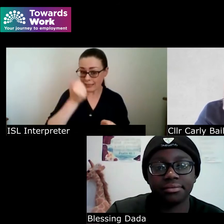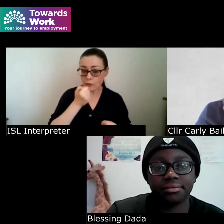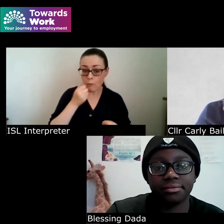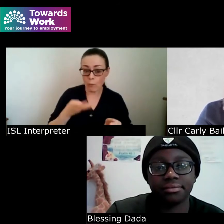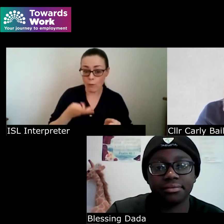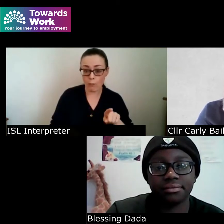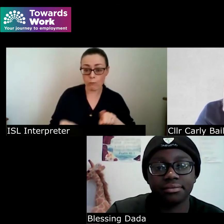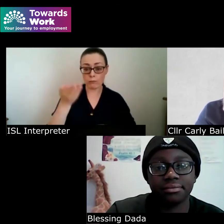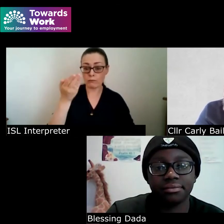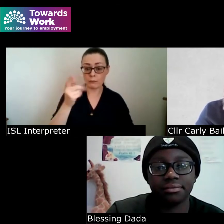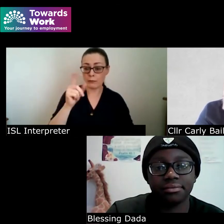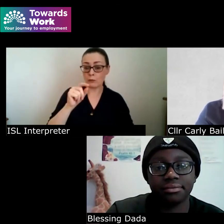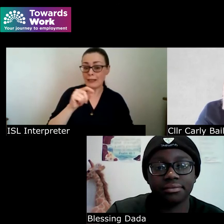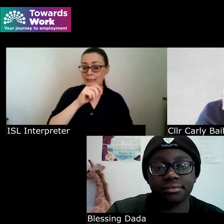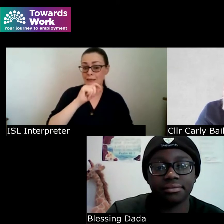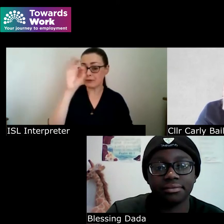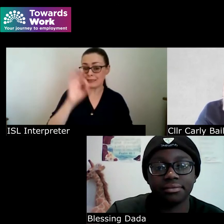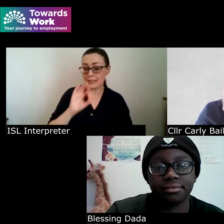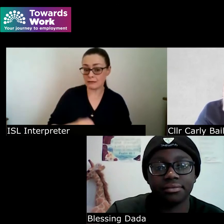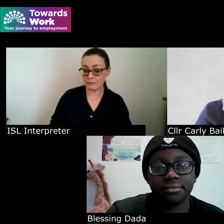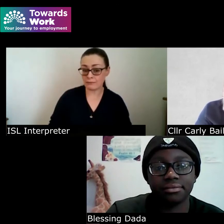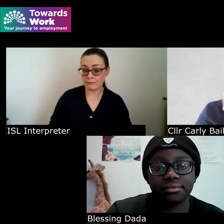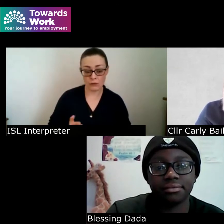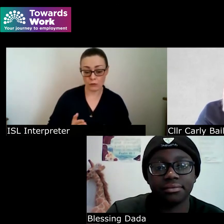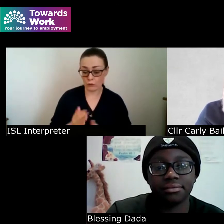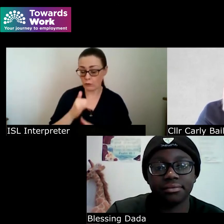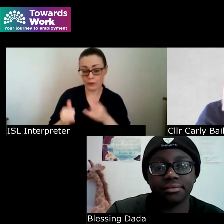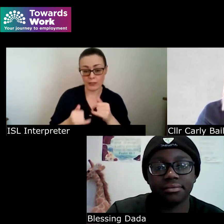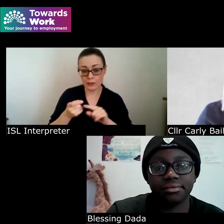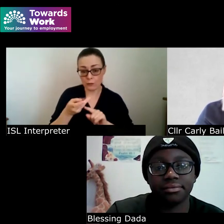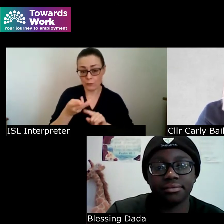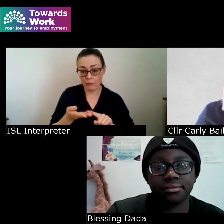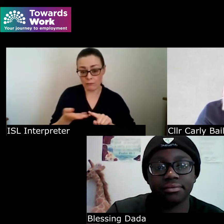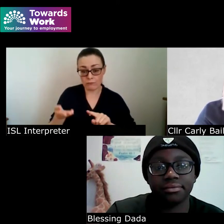over the next decade or so you know a fifth of the population